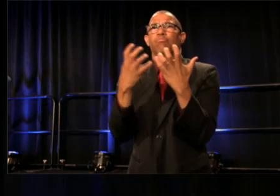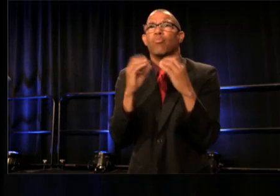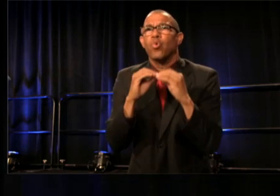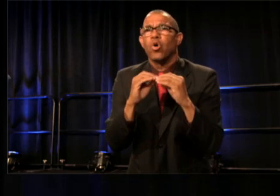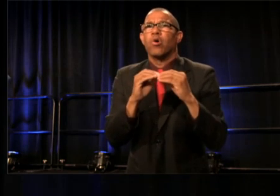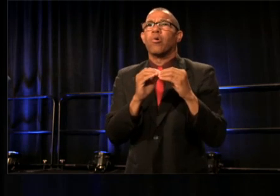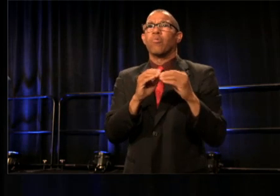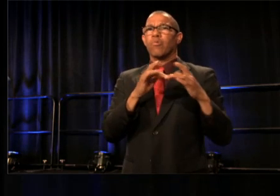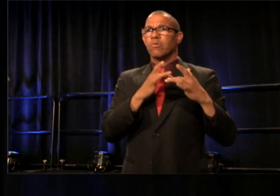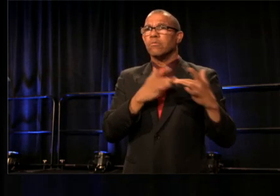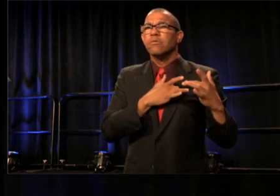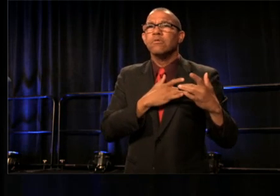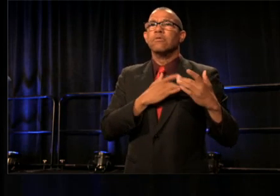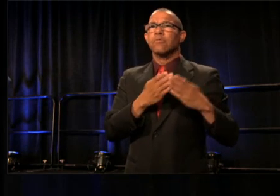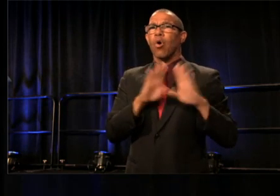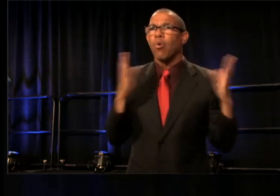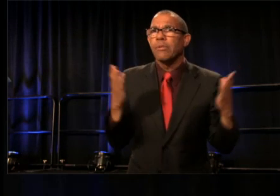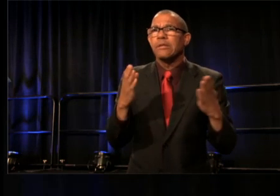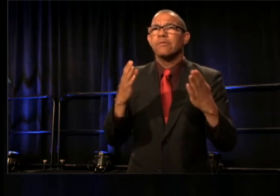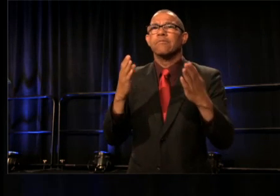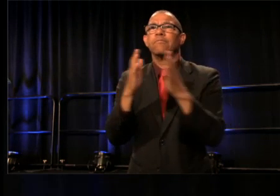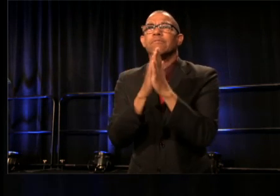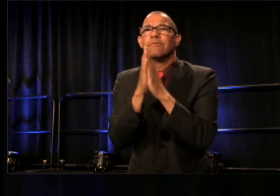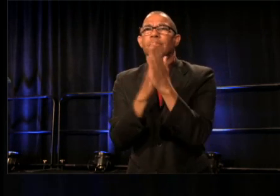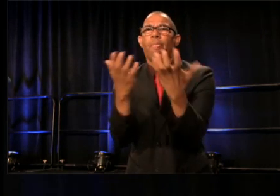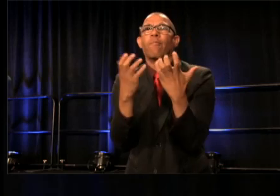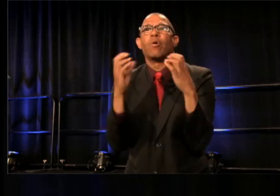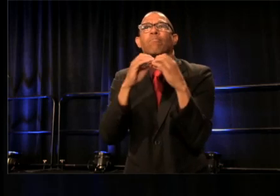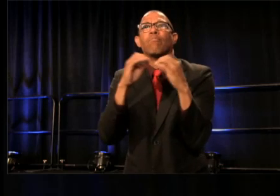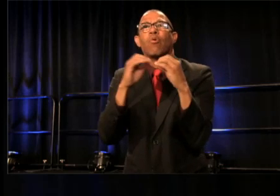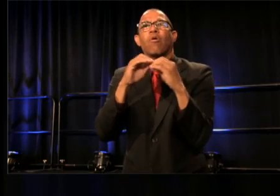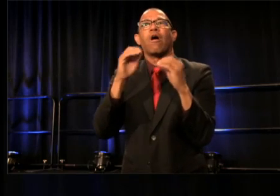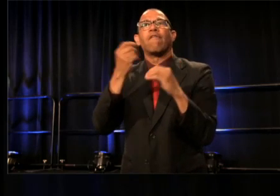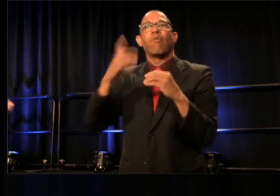and we are concerned about this unexplored territory. Thank you.